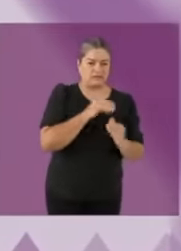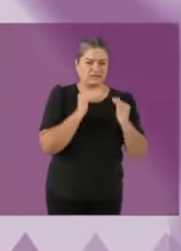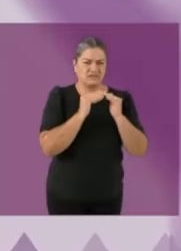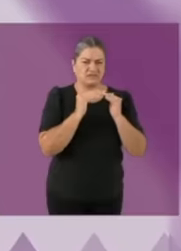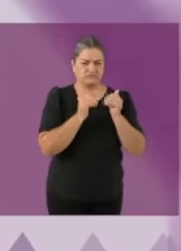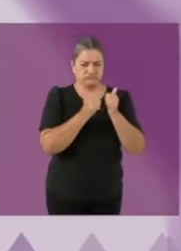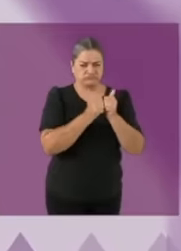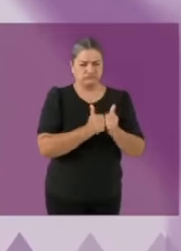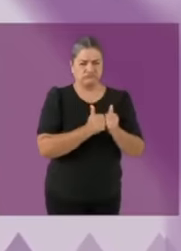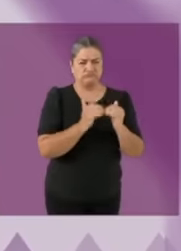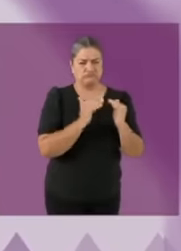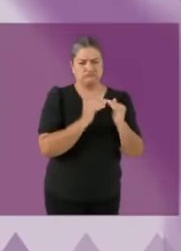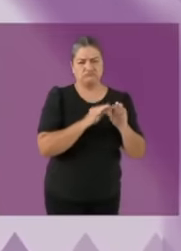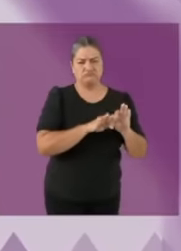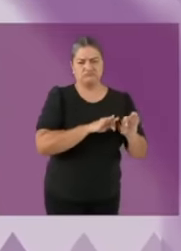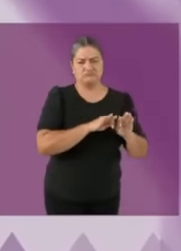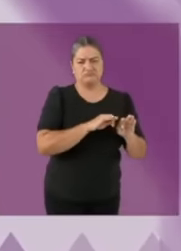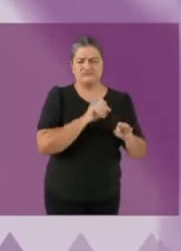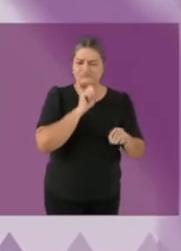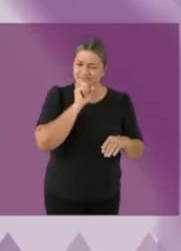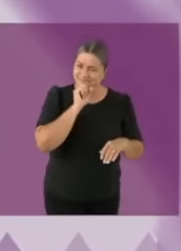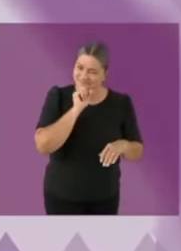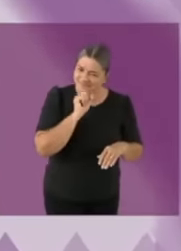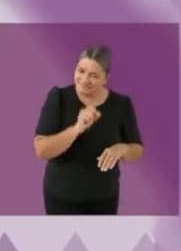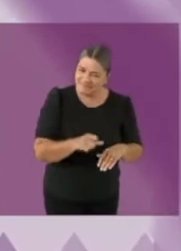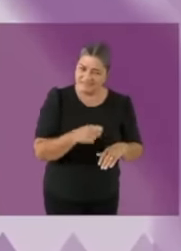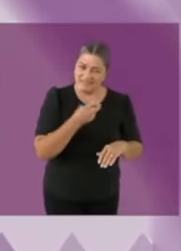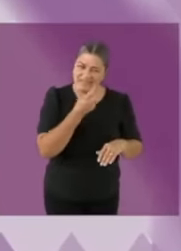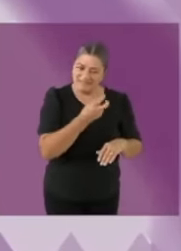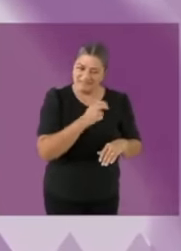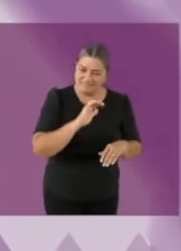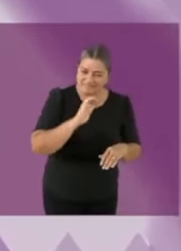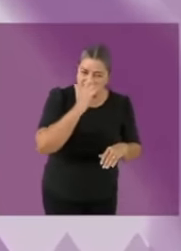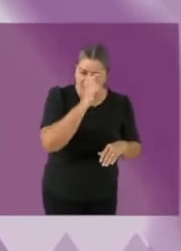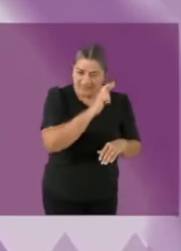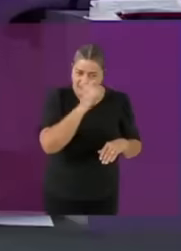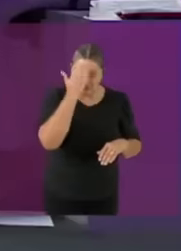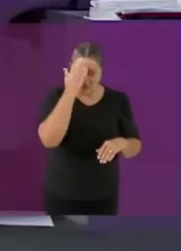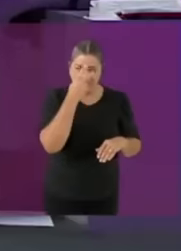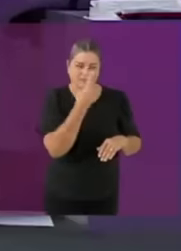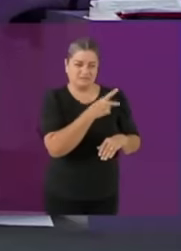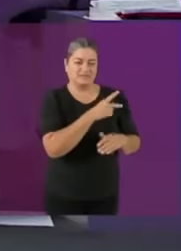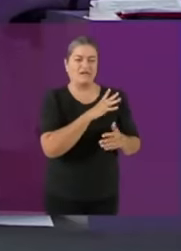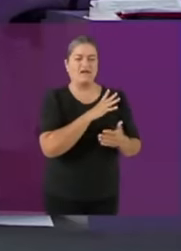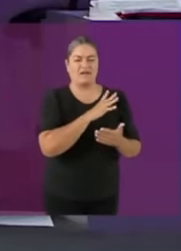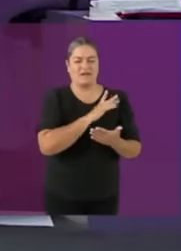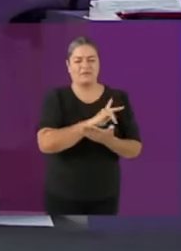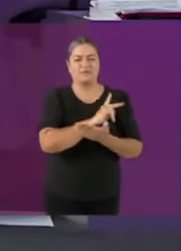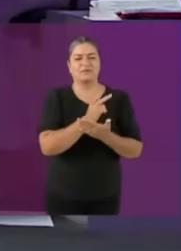The universality of the scholarship for boys and girls plus scholarships for high school youth plus